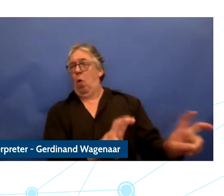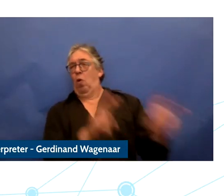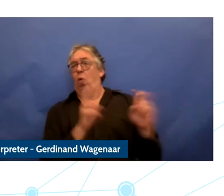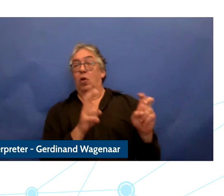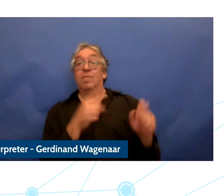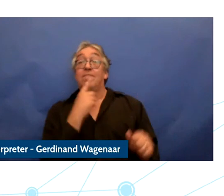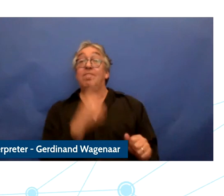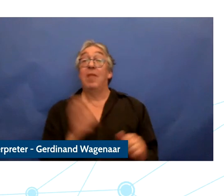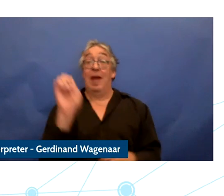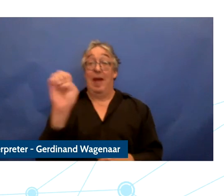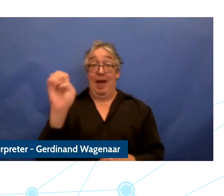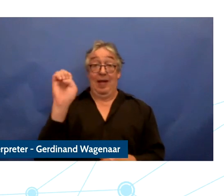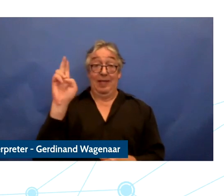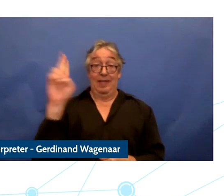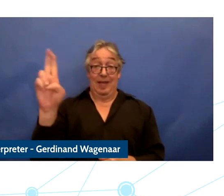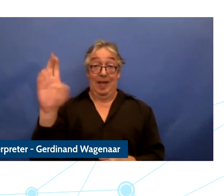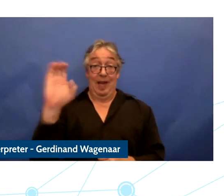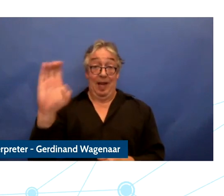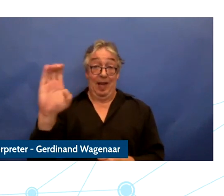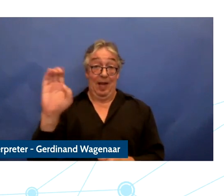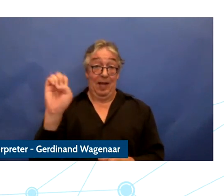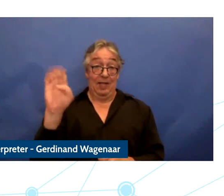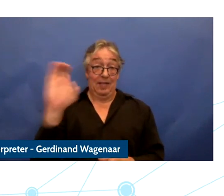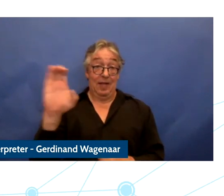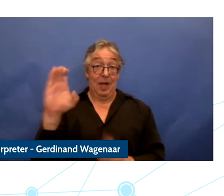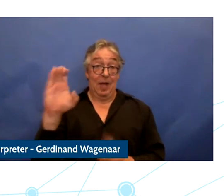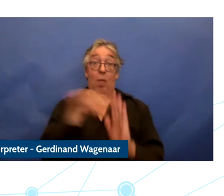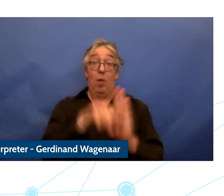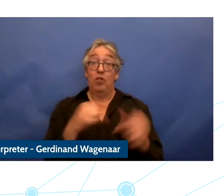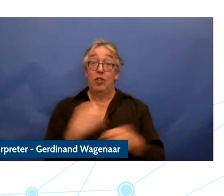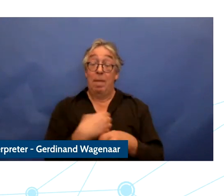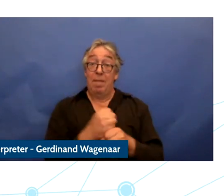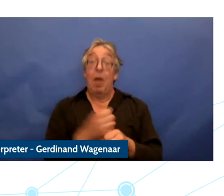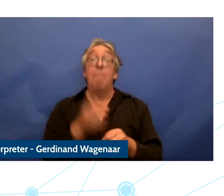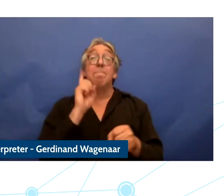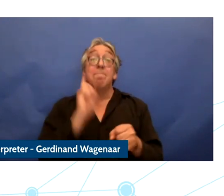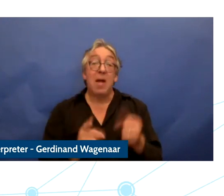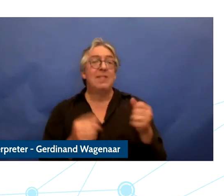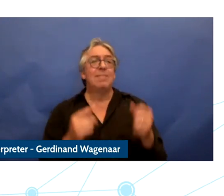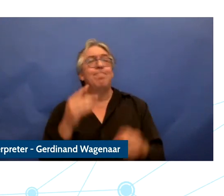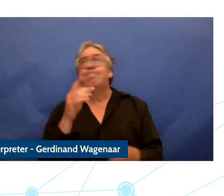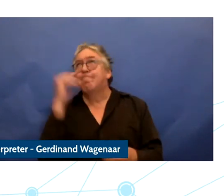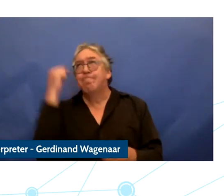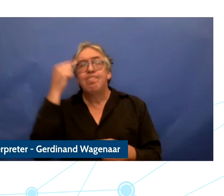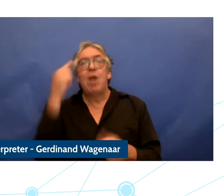ECpolicy makers should find conveys so that children's voices are heard and